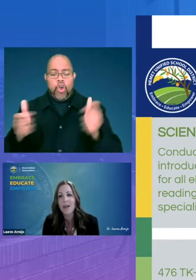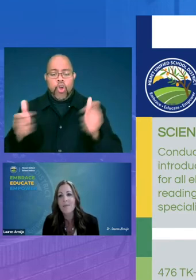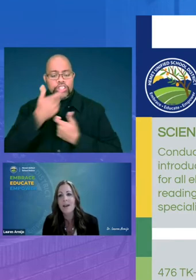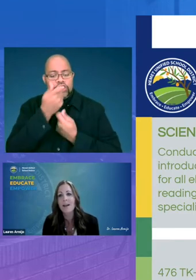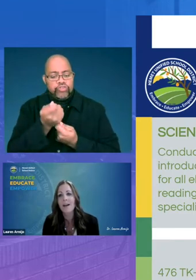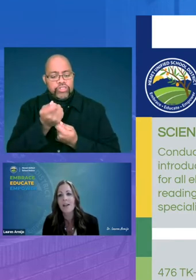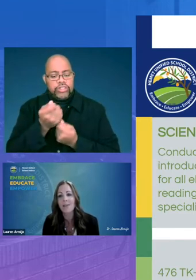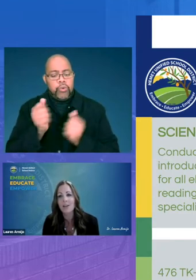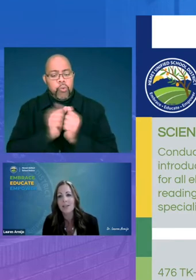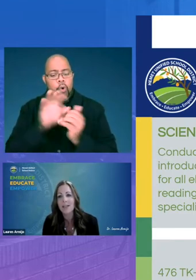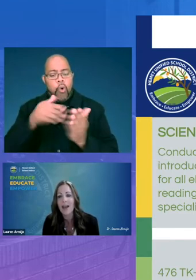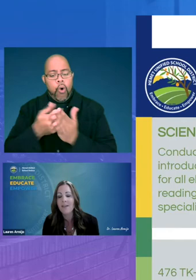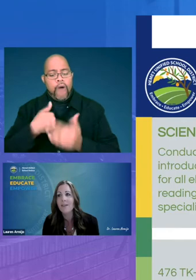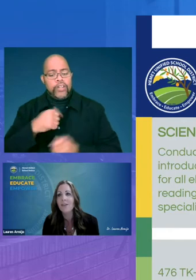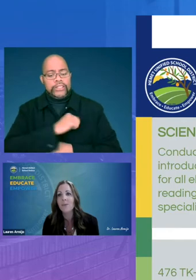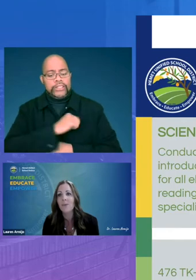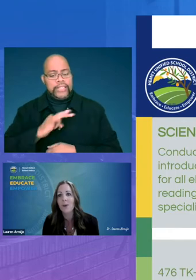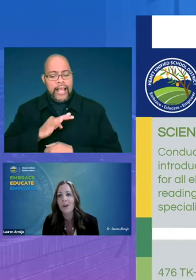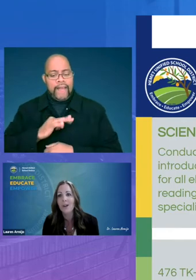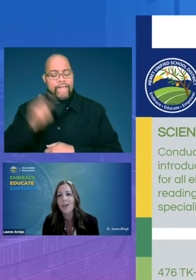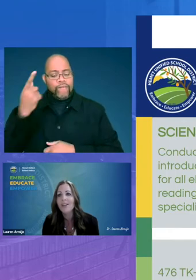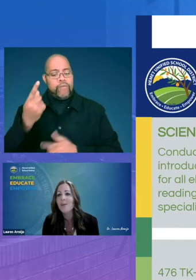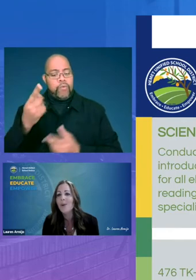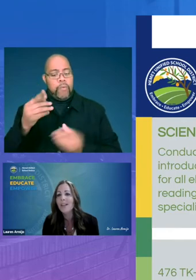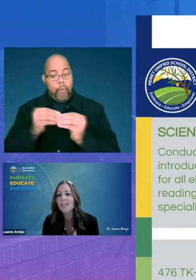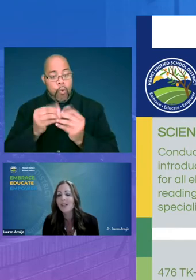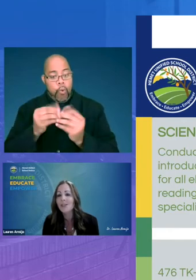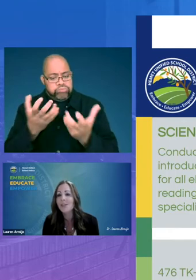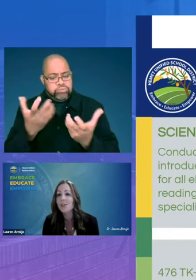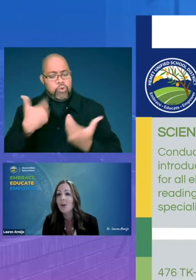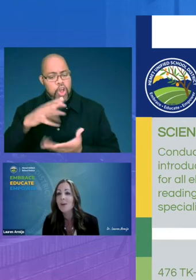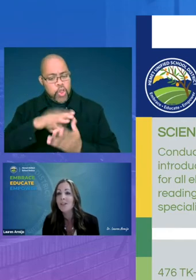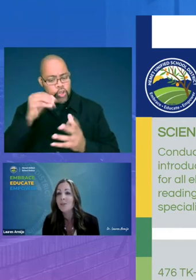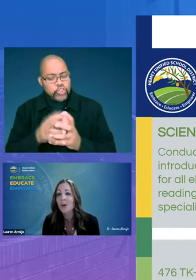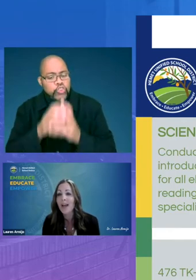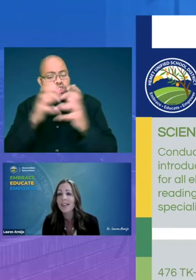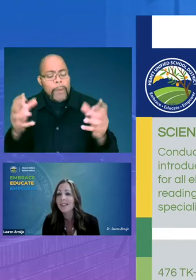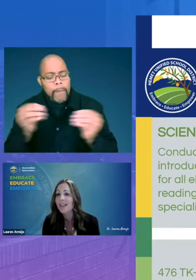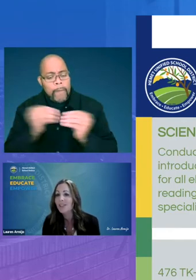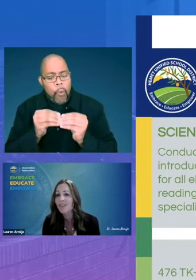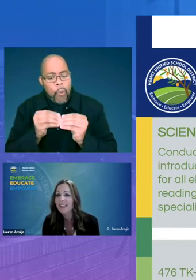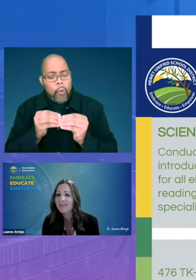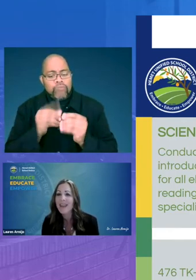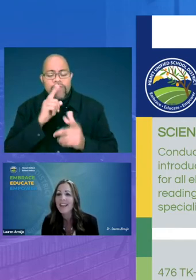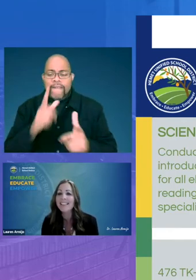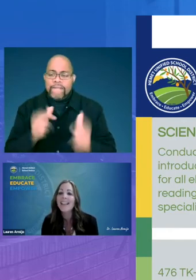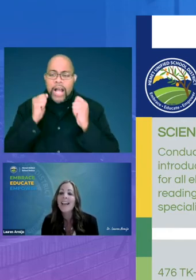among all of our staff for more they wanted to learn so much more at such a fast pace